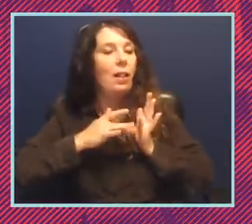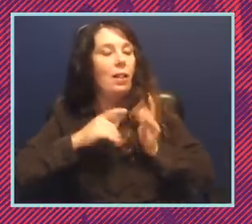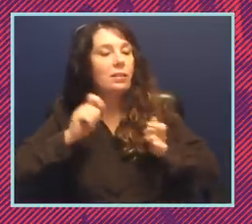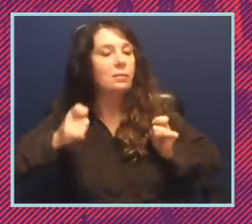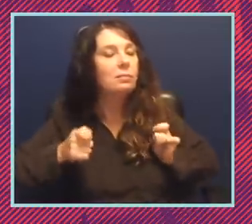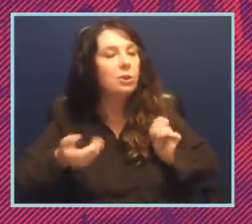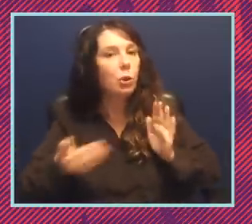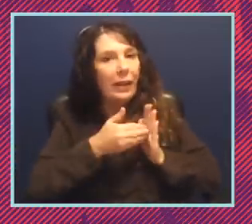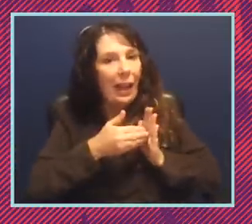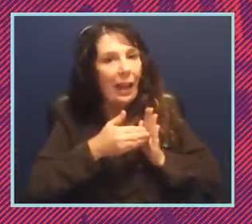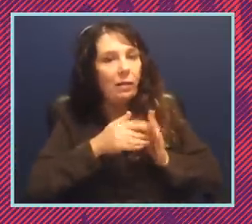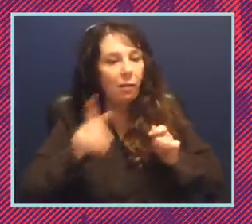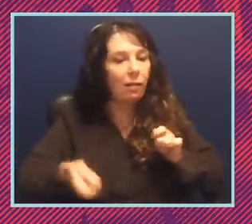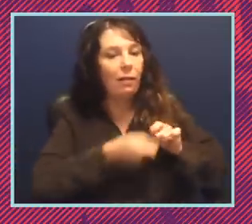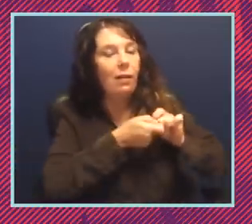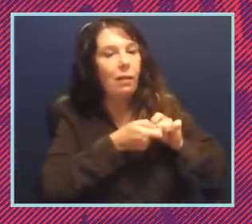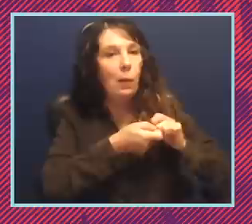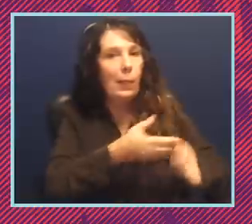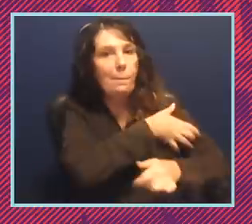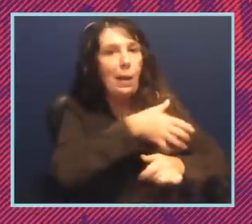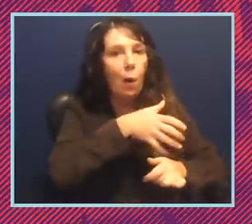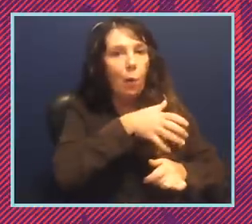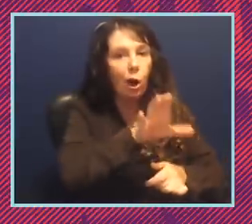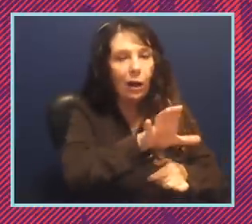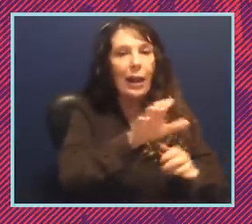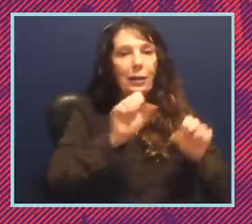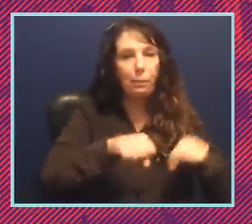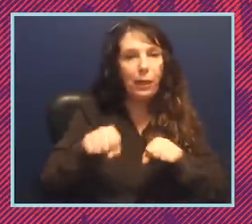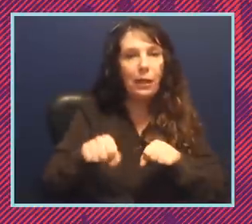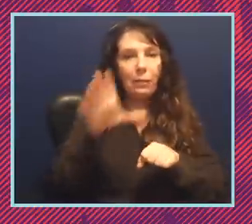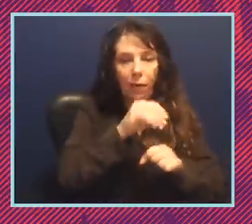uh undermine the power and the ability of african americans to elect the leaders that